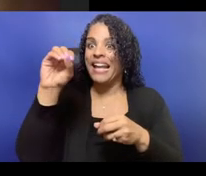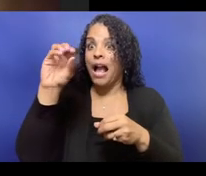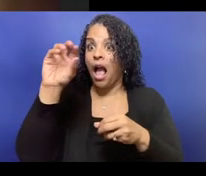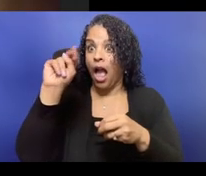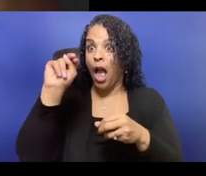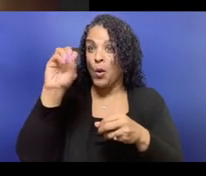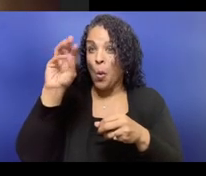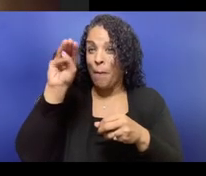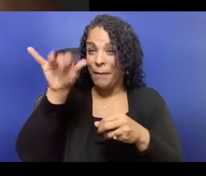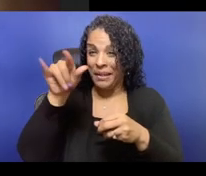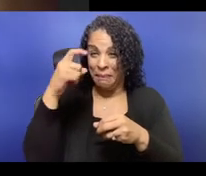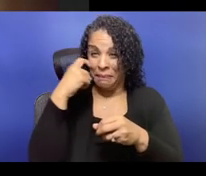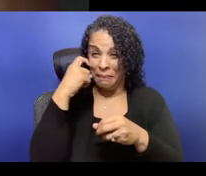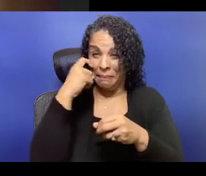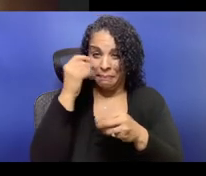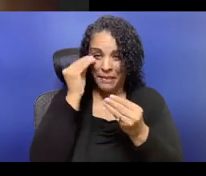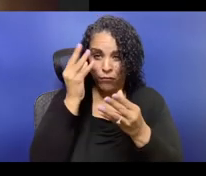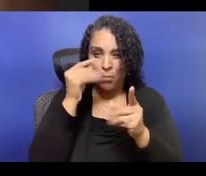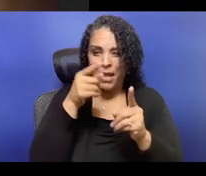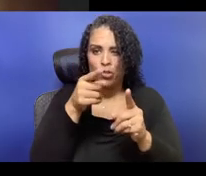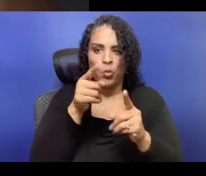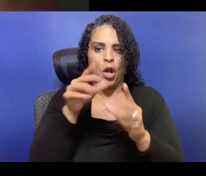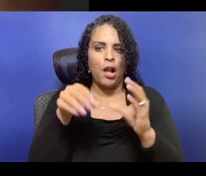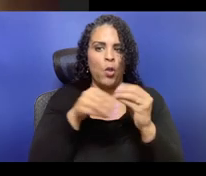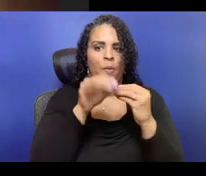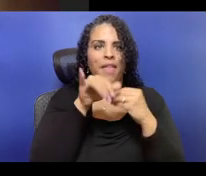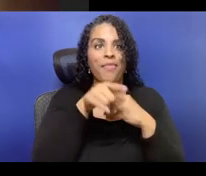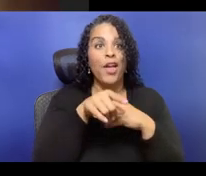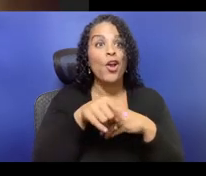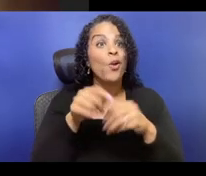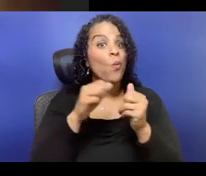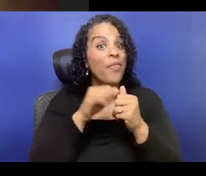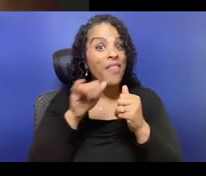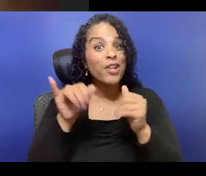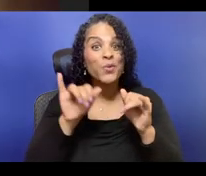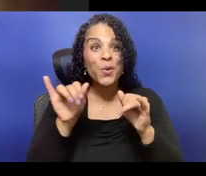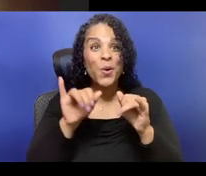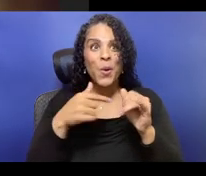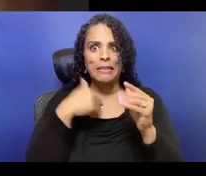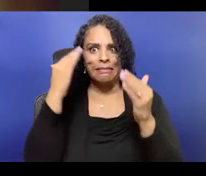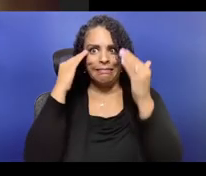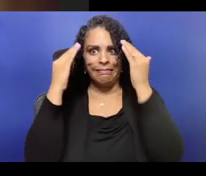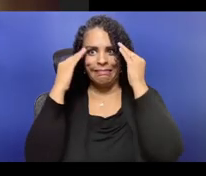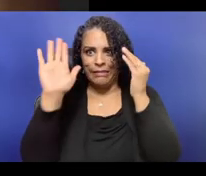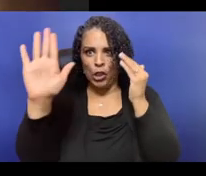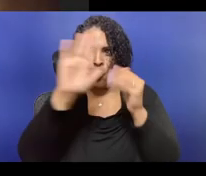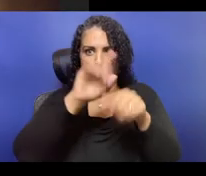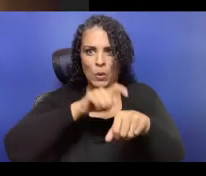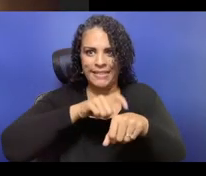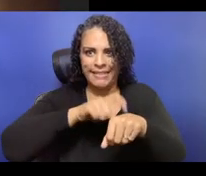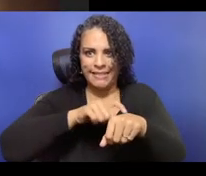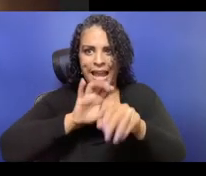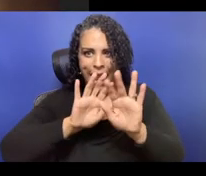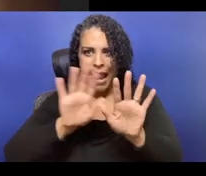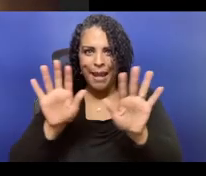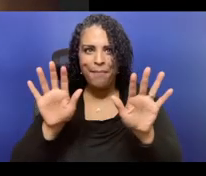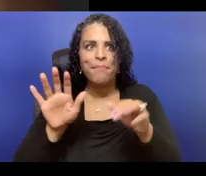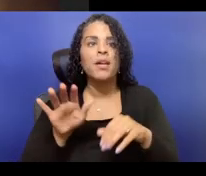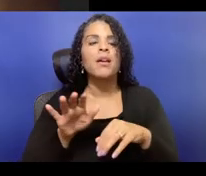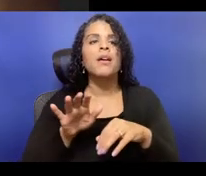As an example, if you're an organization with a commitment to climate justice but you don't want people to know that you're taking money, as an example from, oh, I don't know, ONEOK,